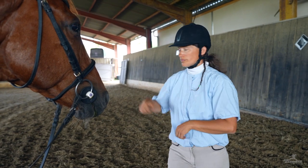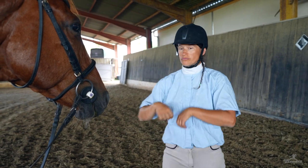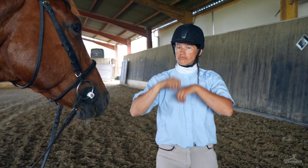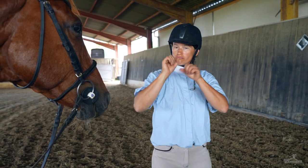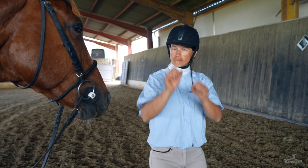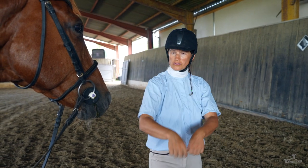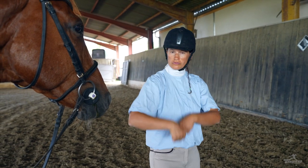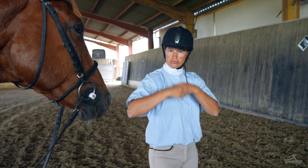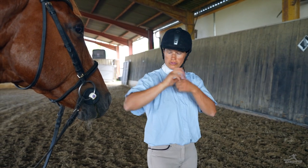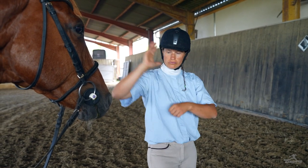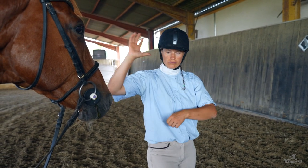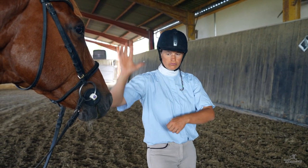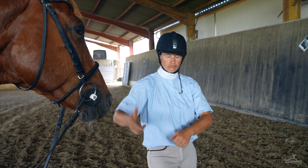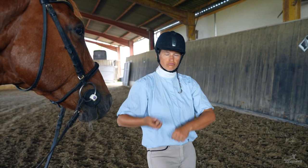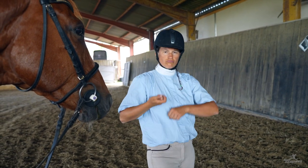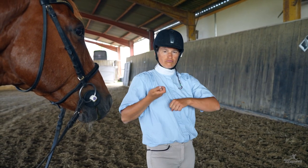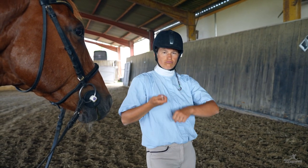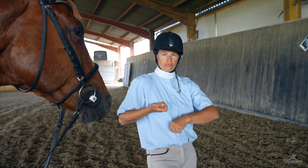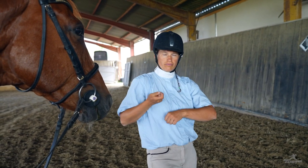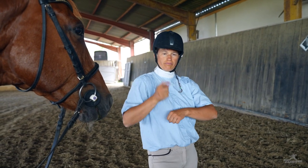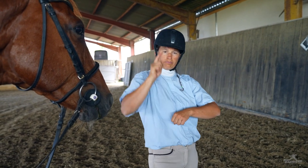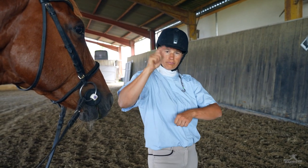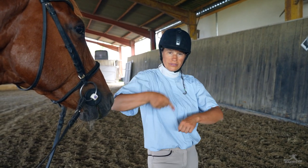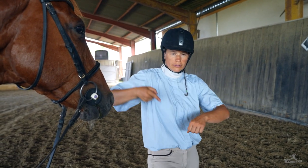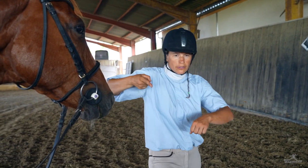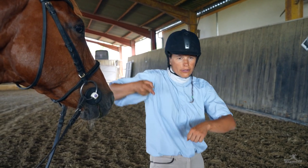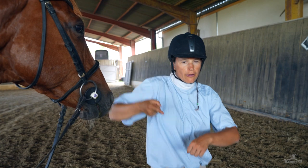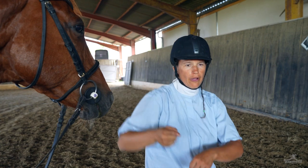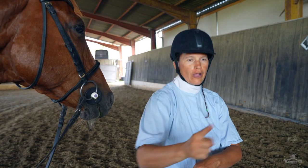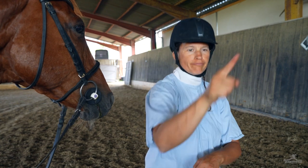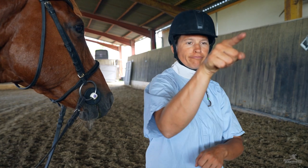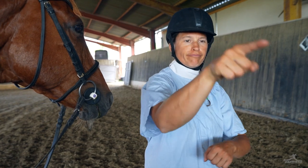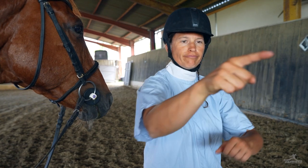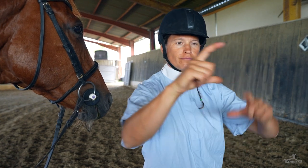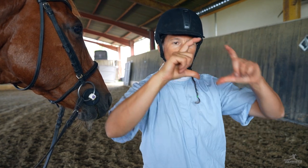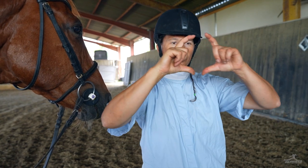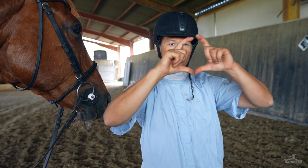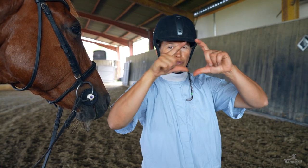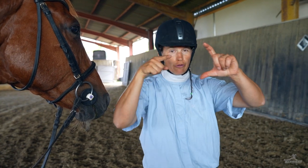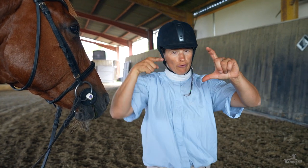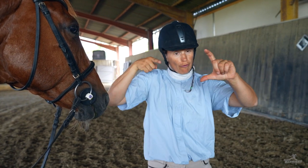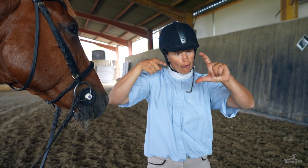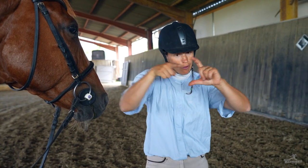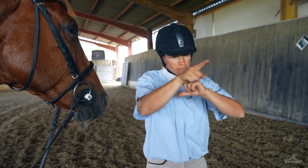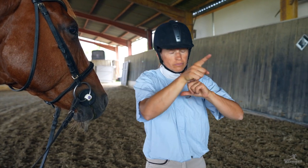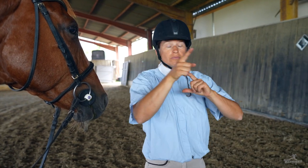The horse rider must pick up this pole and insert it through the ring here.